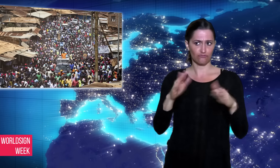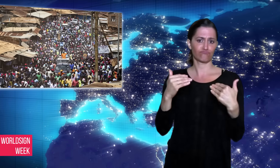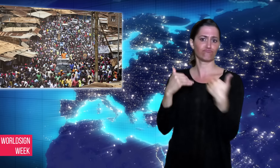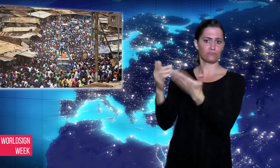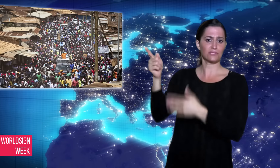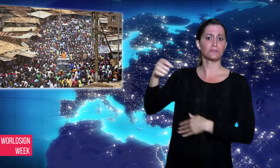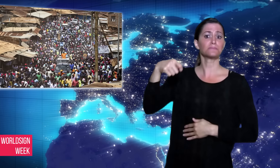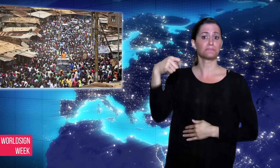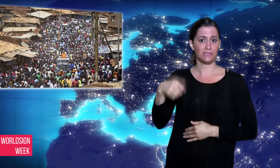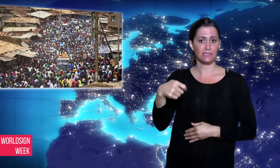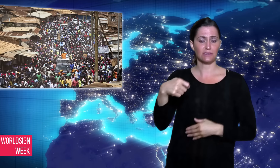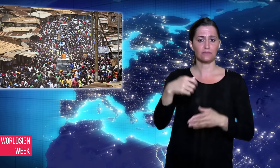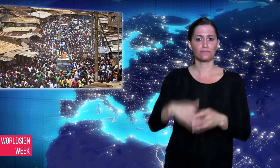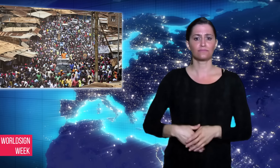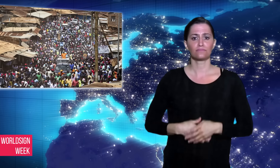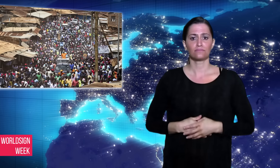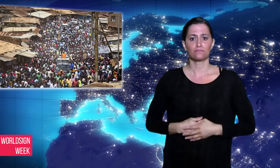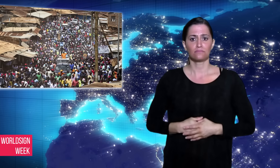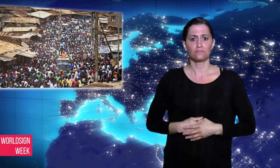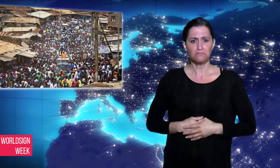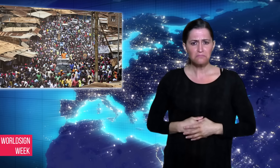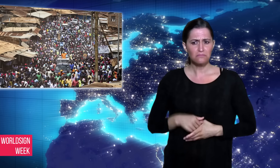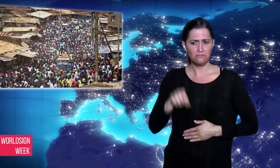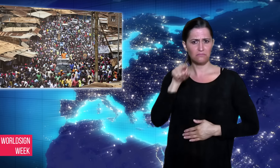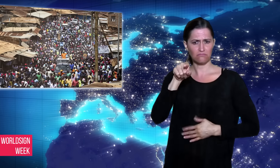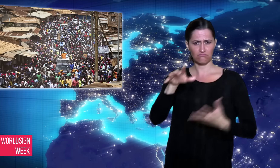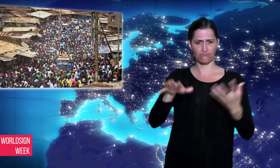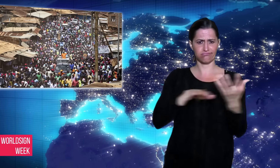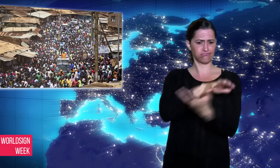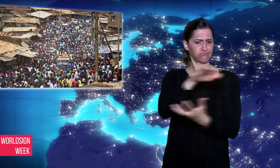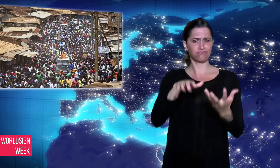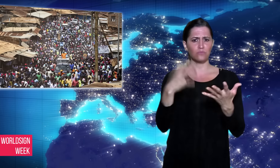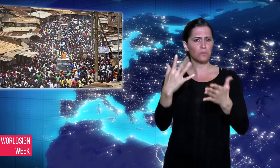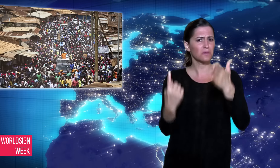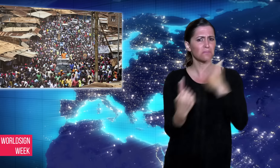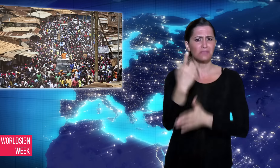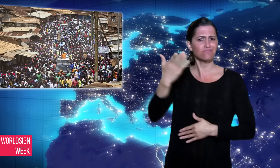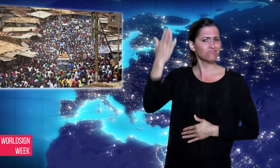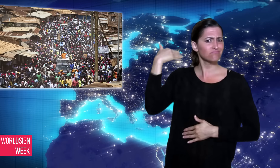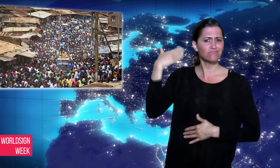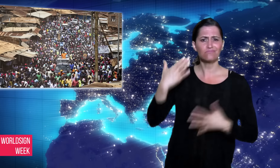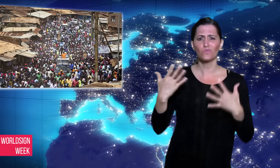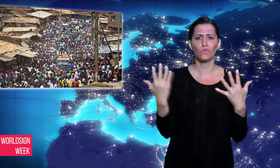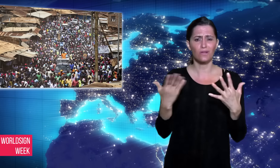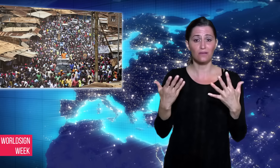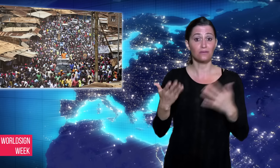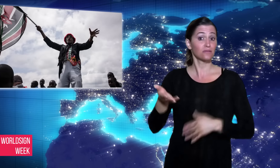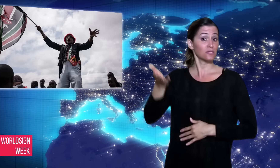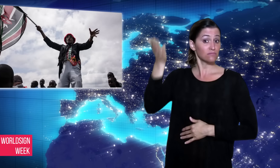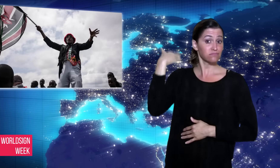protesters dead. The Court had